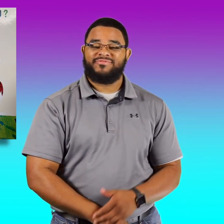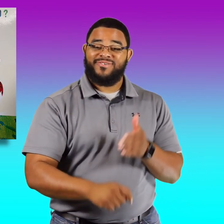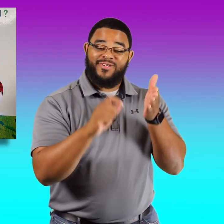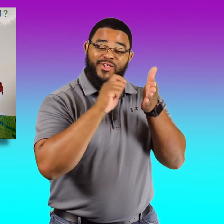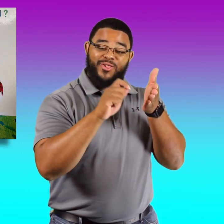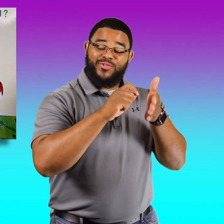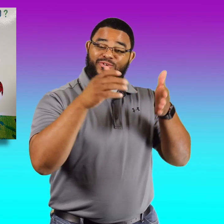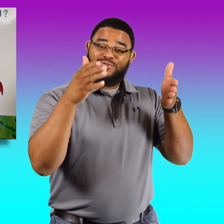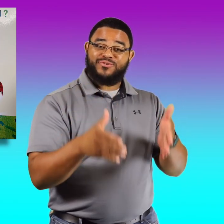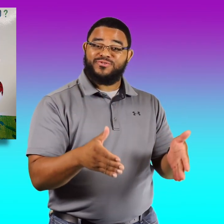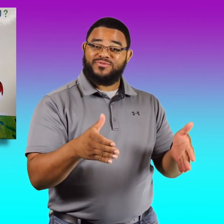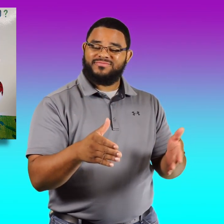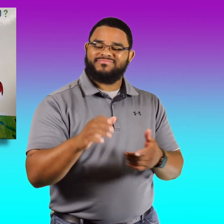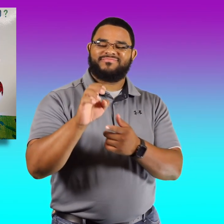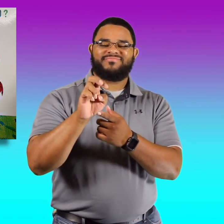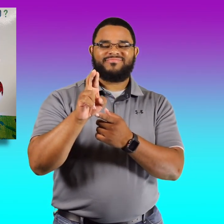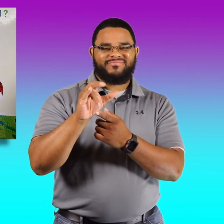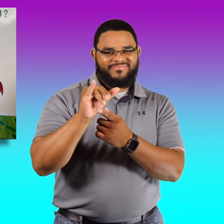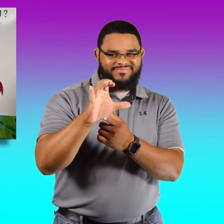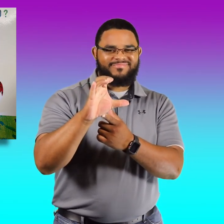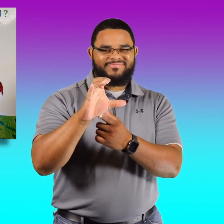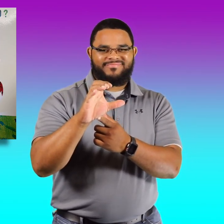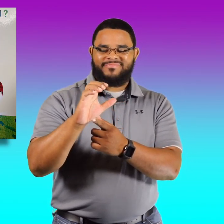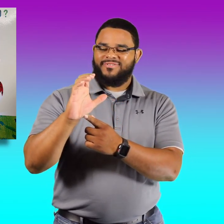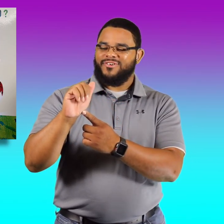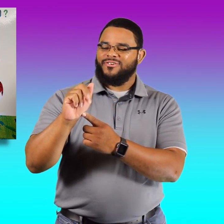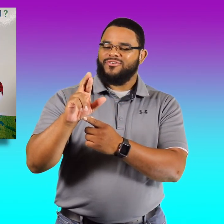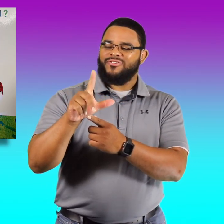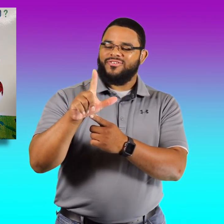Written by Eric Carle.